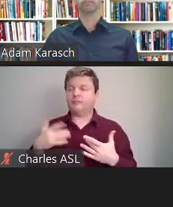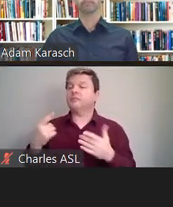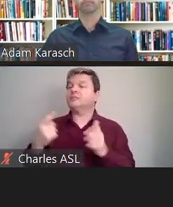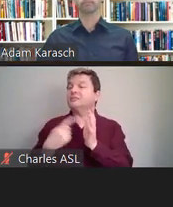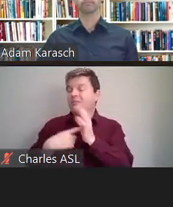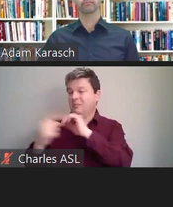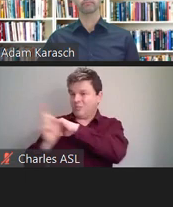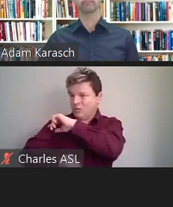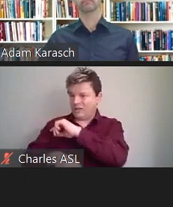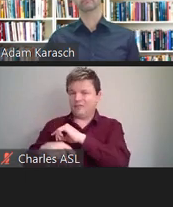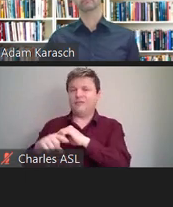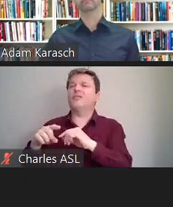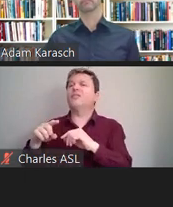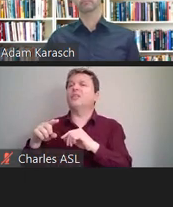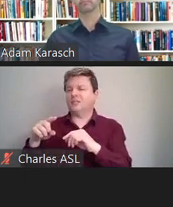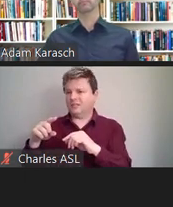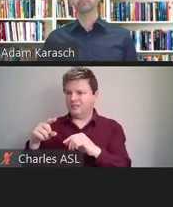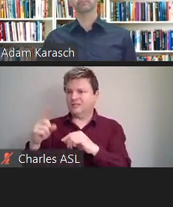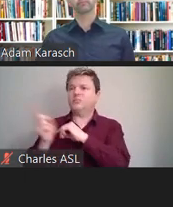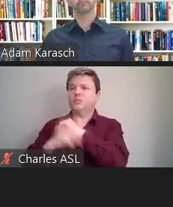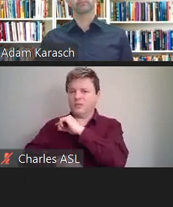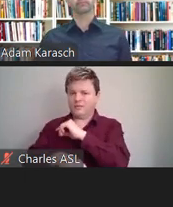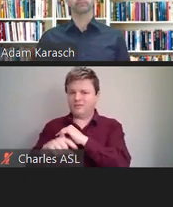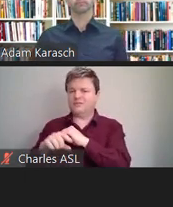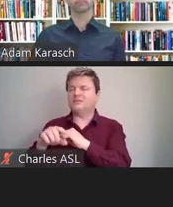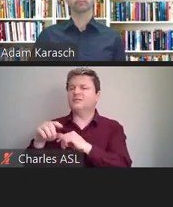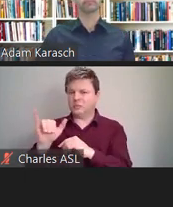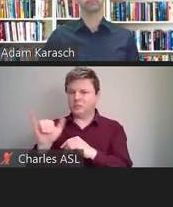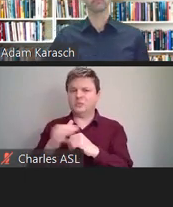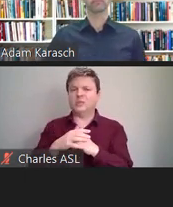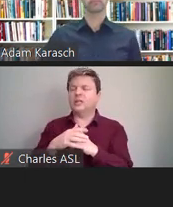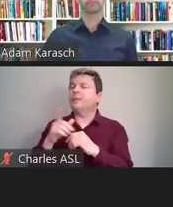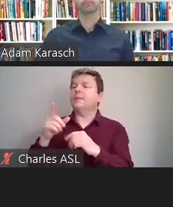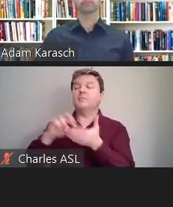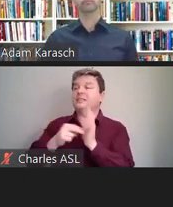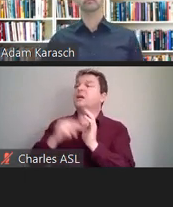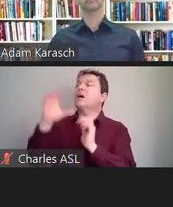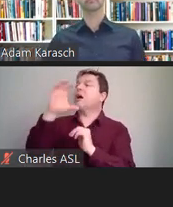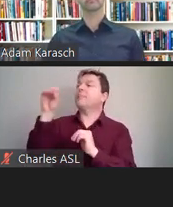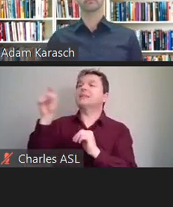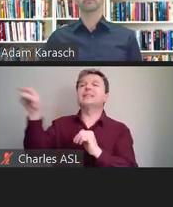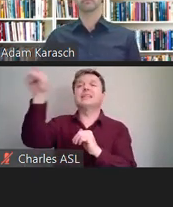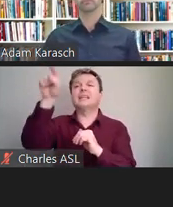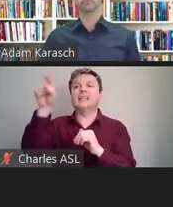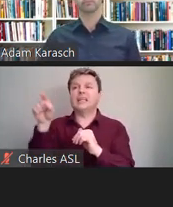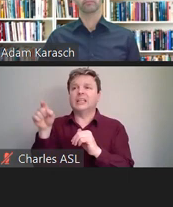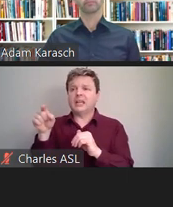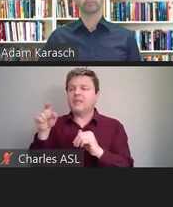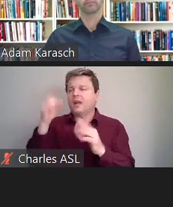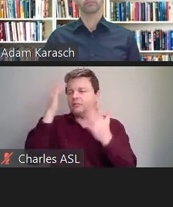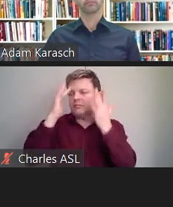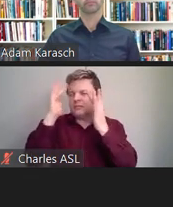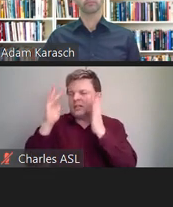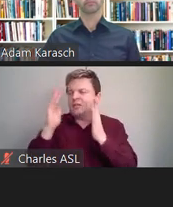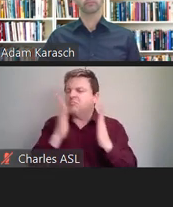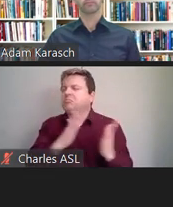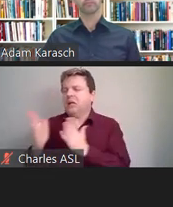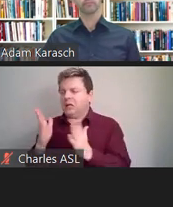and those damages are punishment against companies that did it intentionally or should have known better.